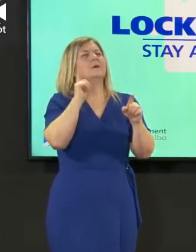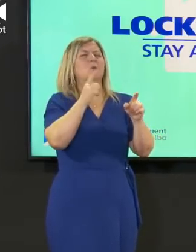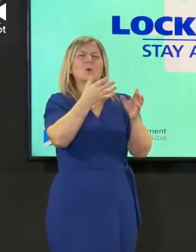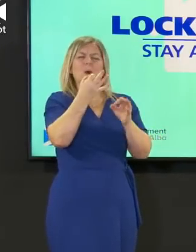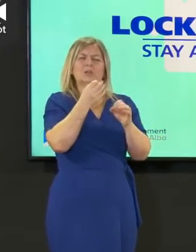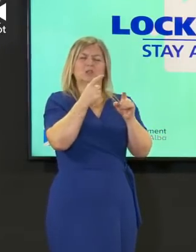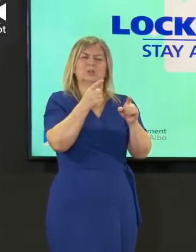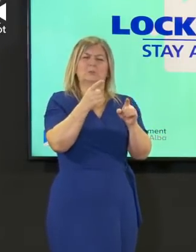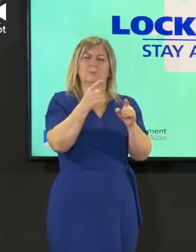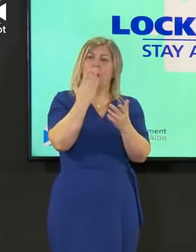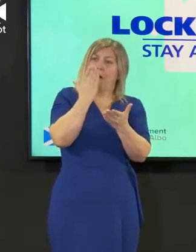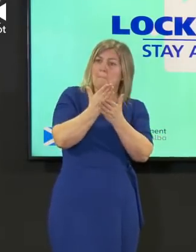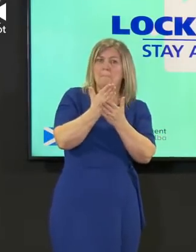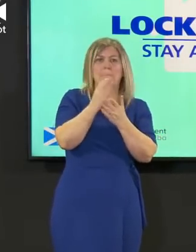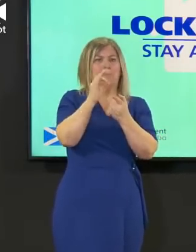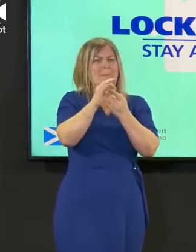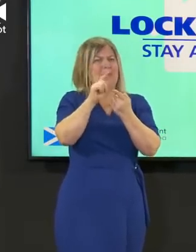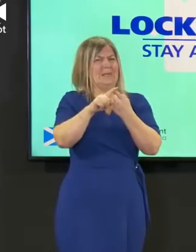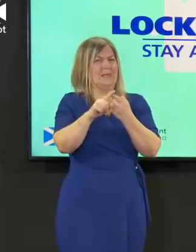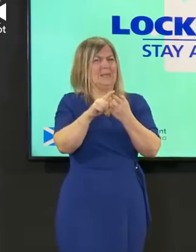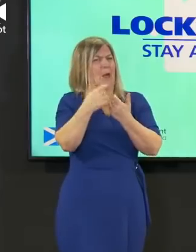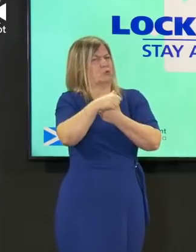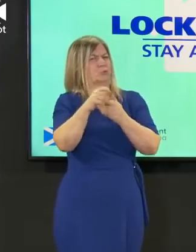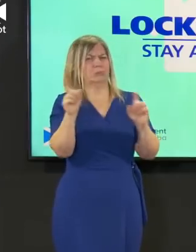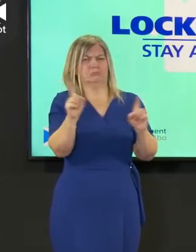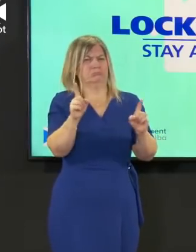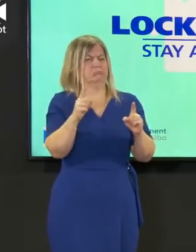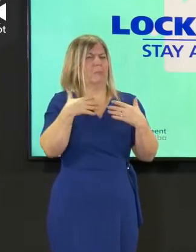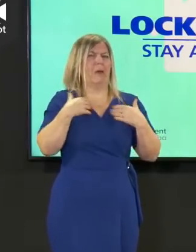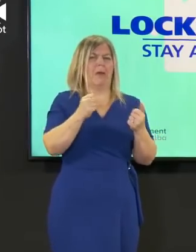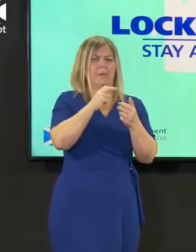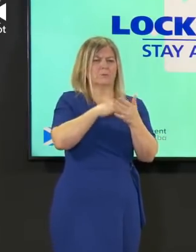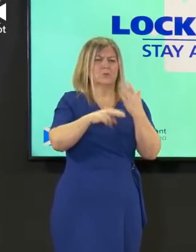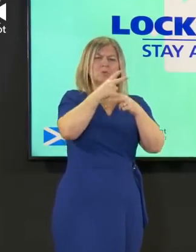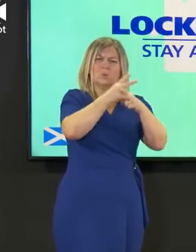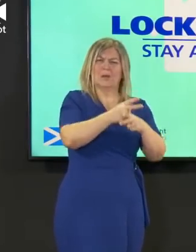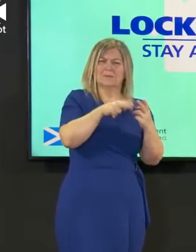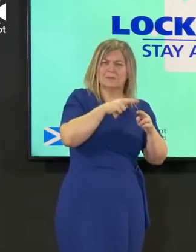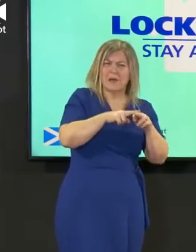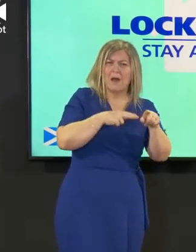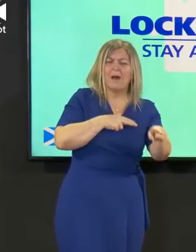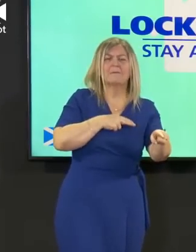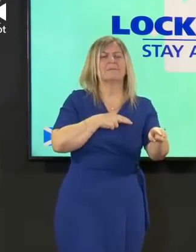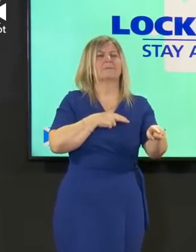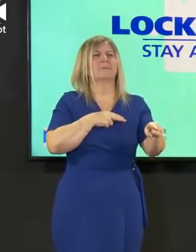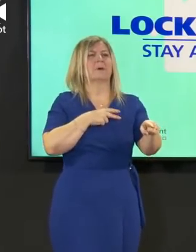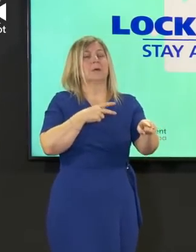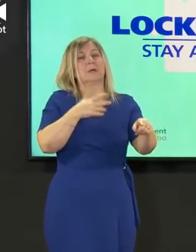is adequate ppe for our health and social care staff whether they're in hospital in primary care